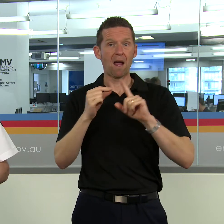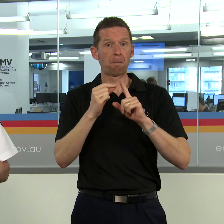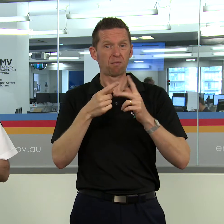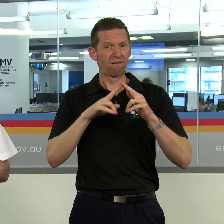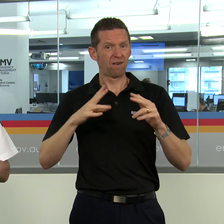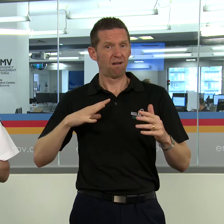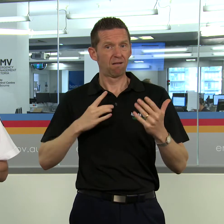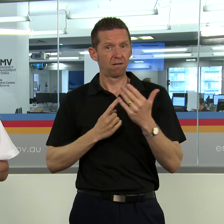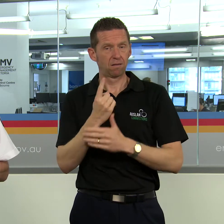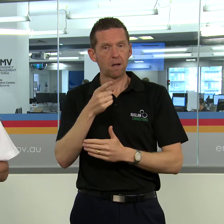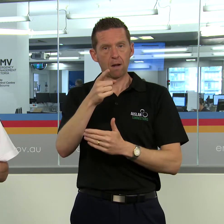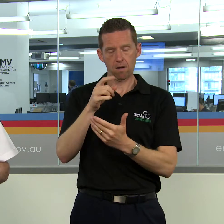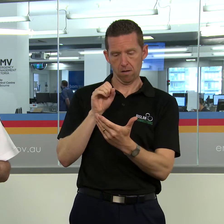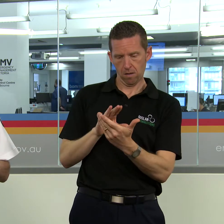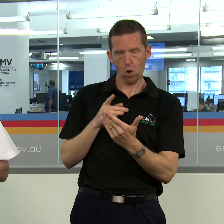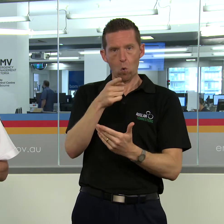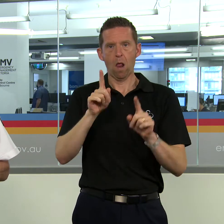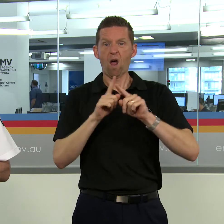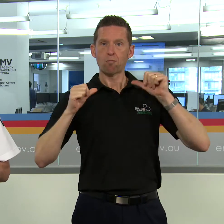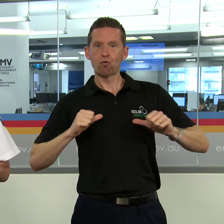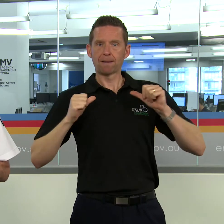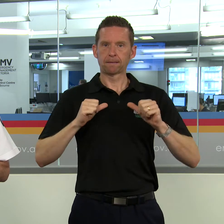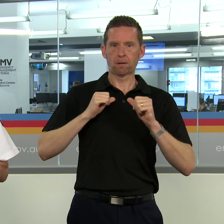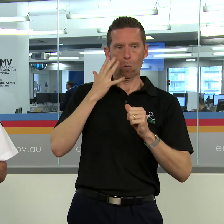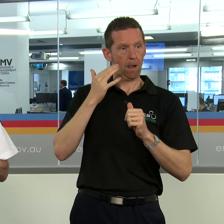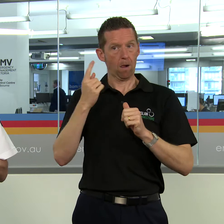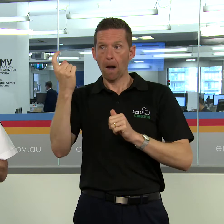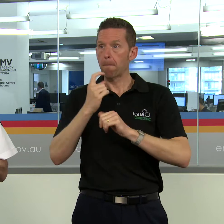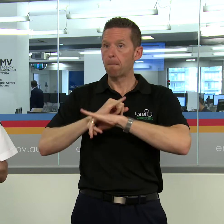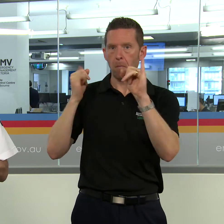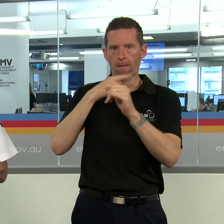And tune - fine tune how you use those tools because there are things you can turn on and